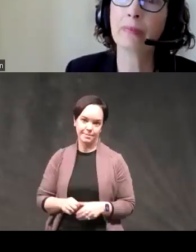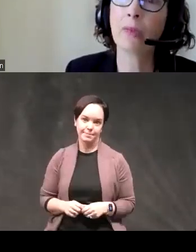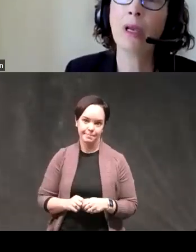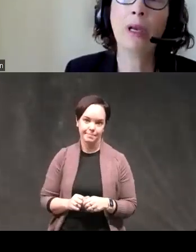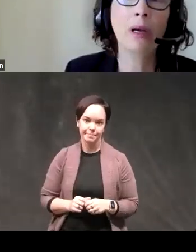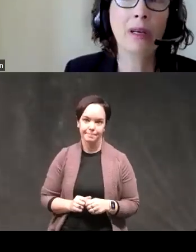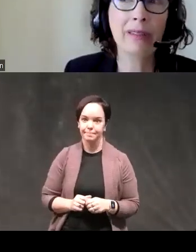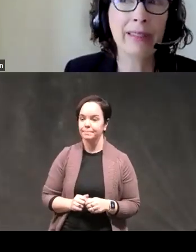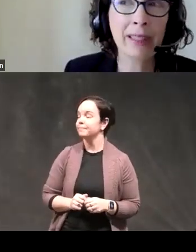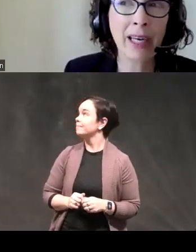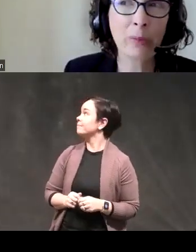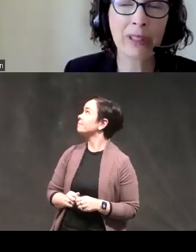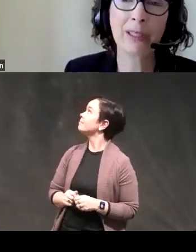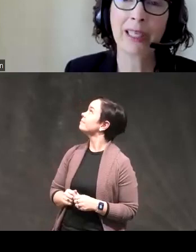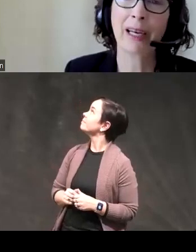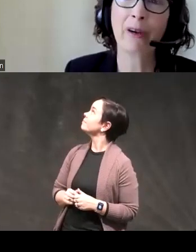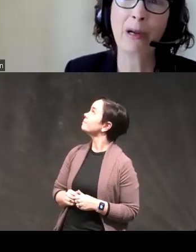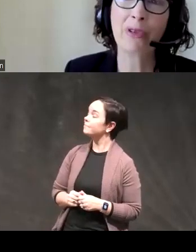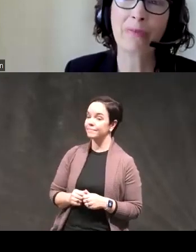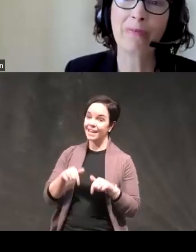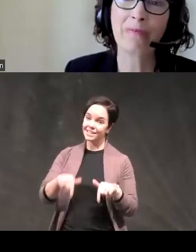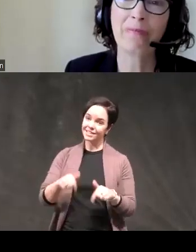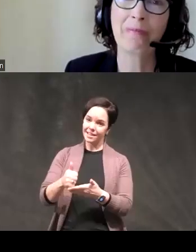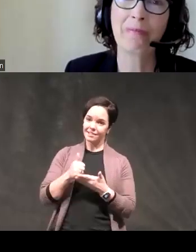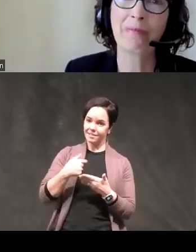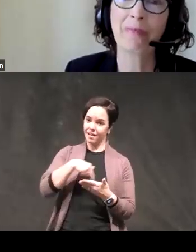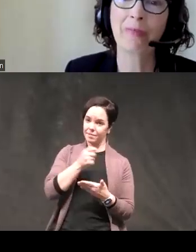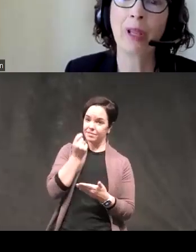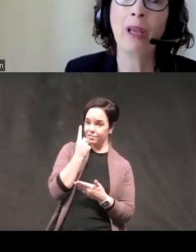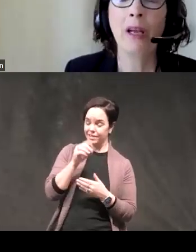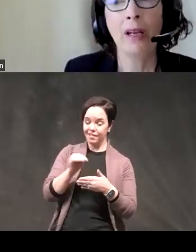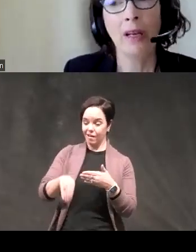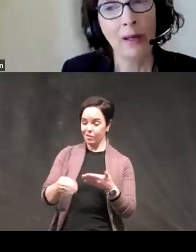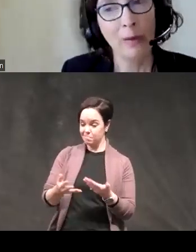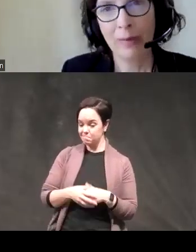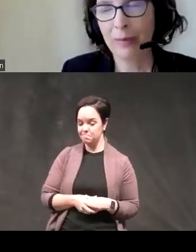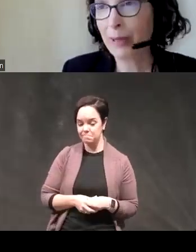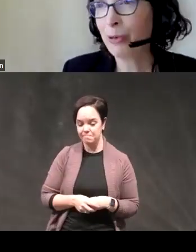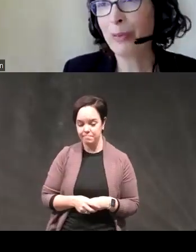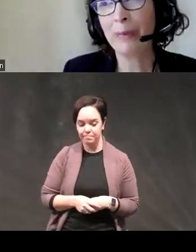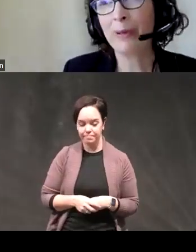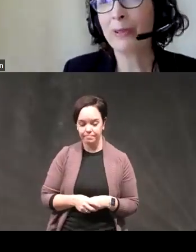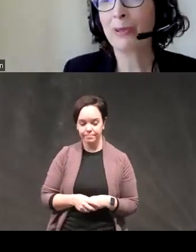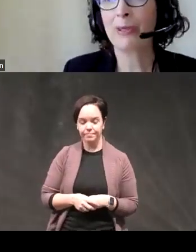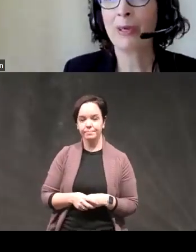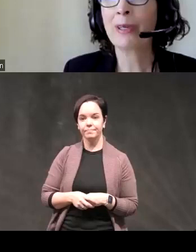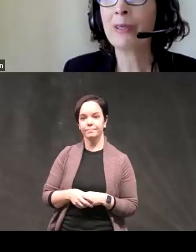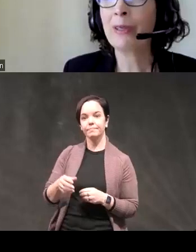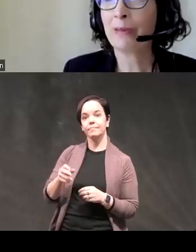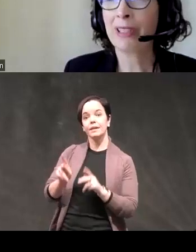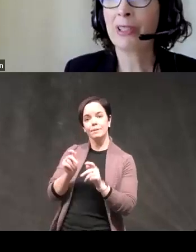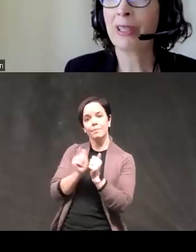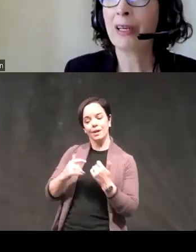does it help us understand outcomes foreign bipolar disorder struggle with functional